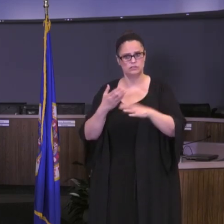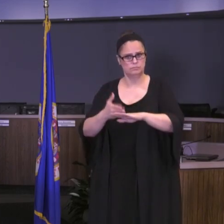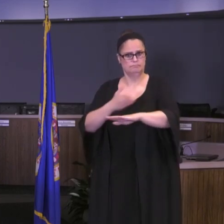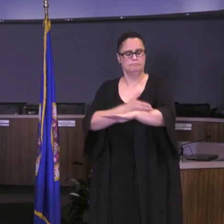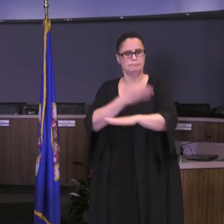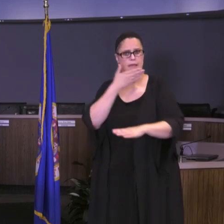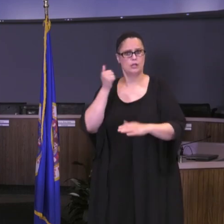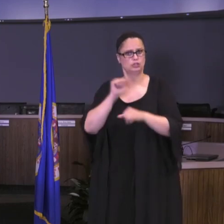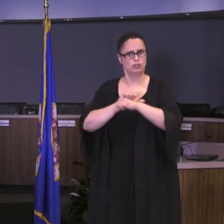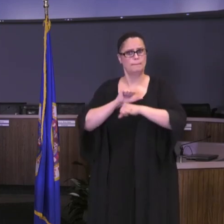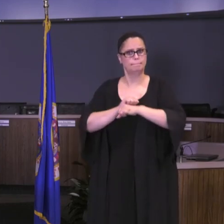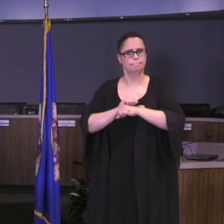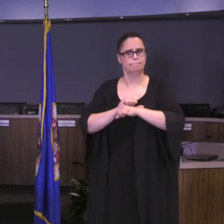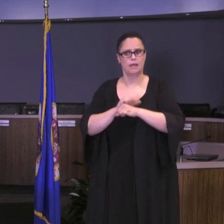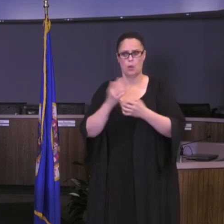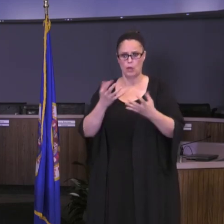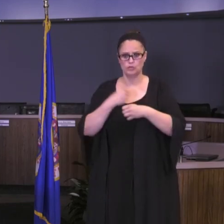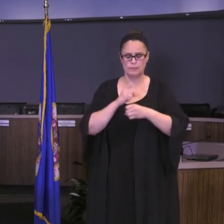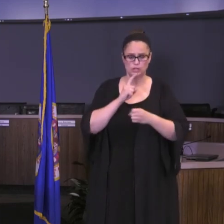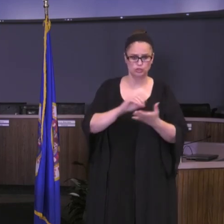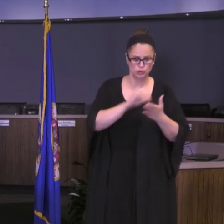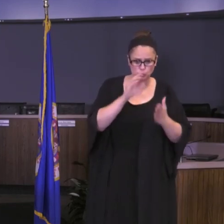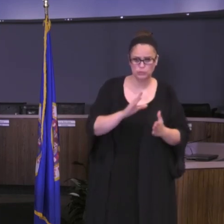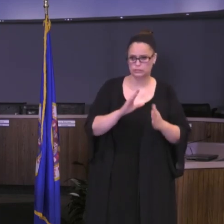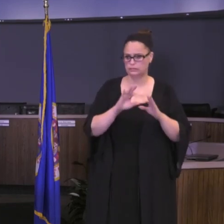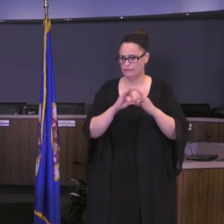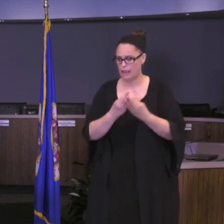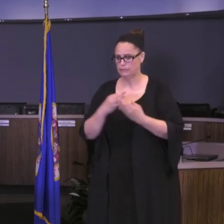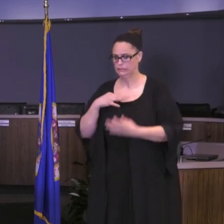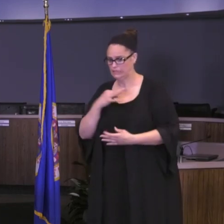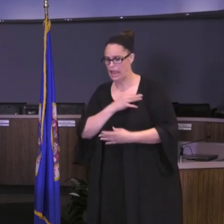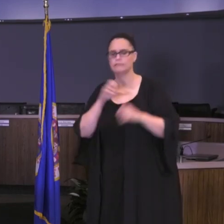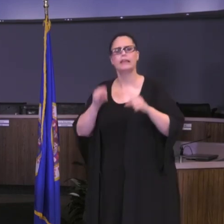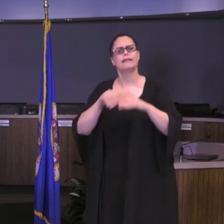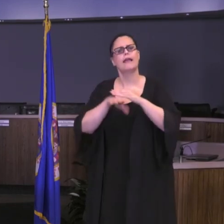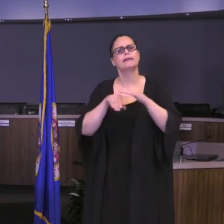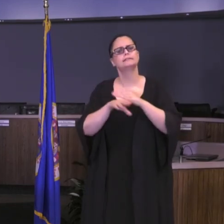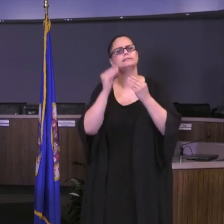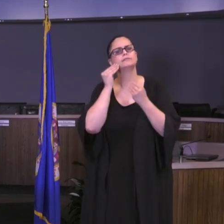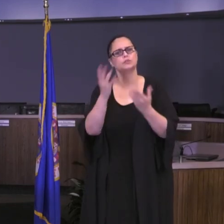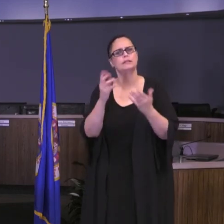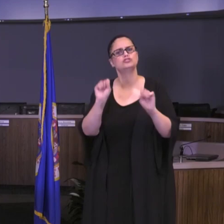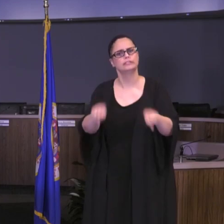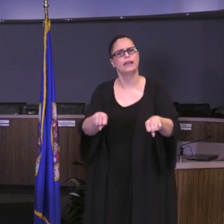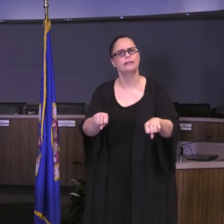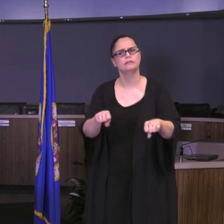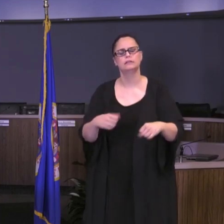students, our staff, our families can access the information. I want to make sure that there's ample connection there.